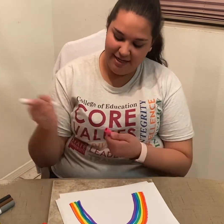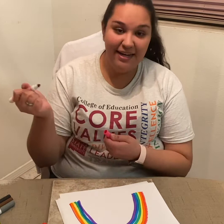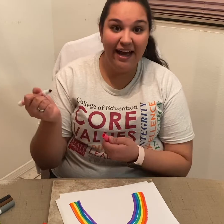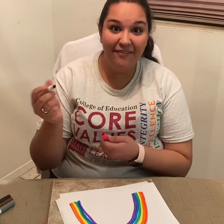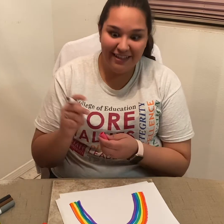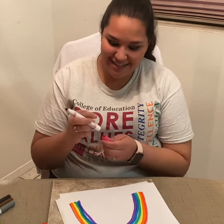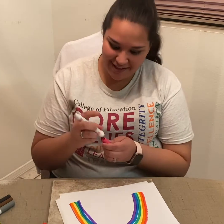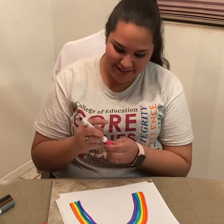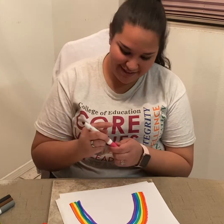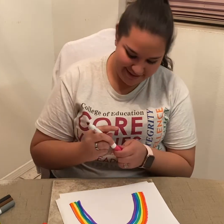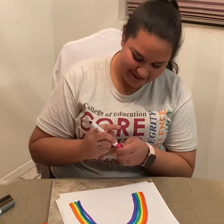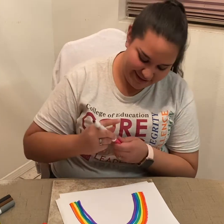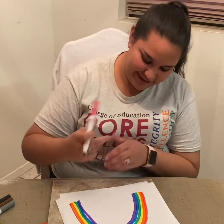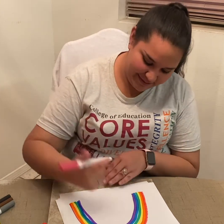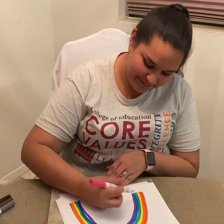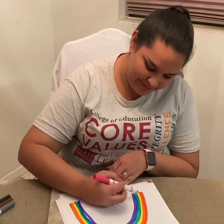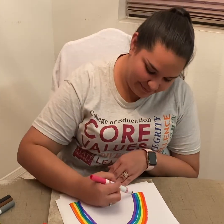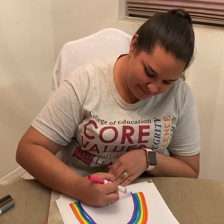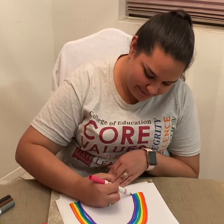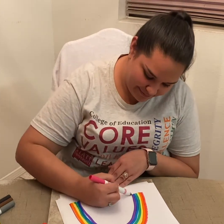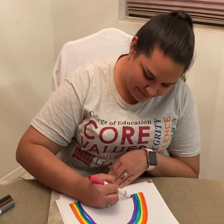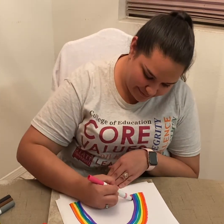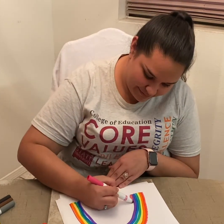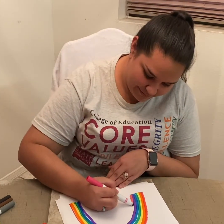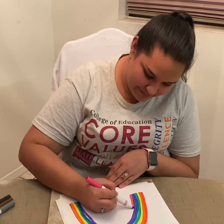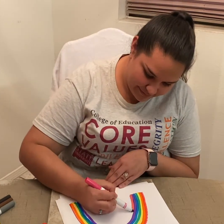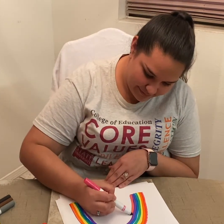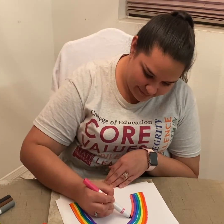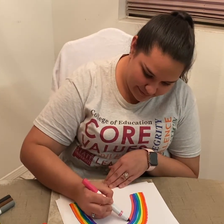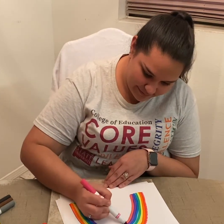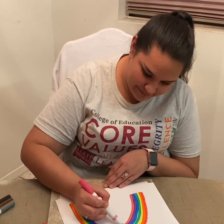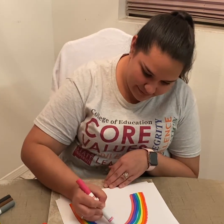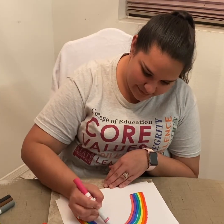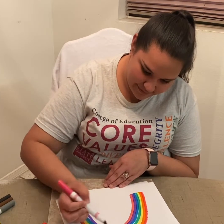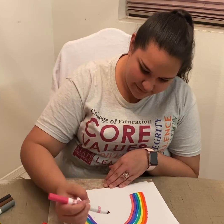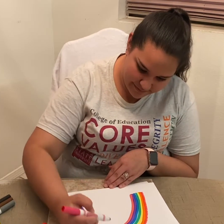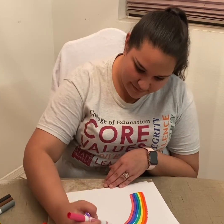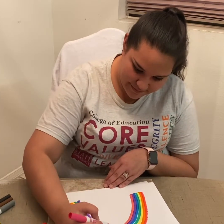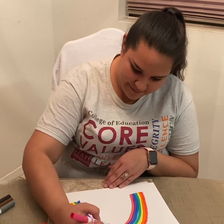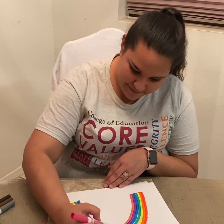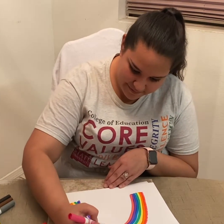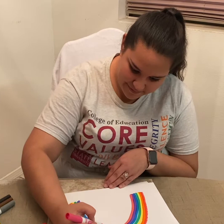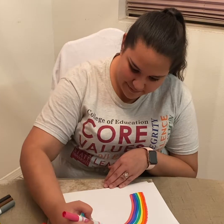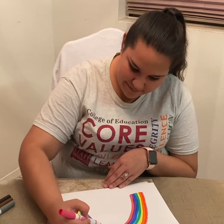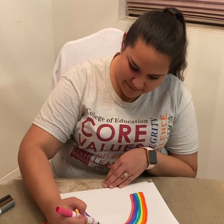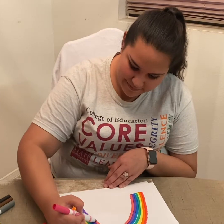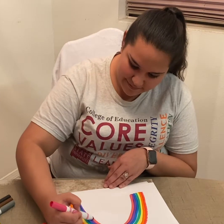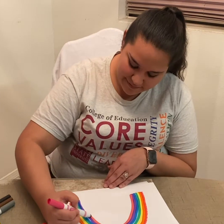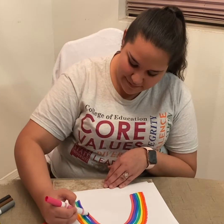Now let's color!